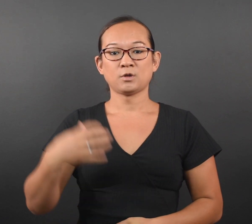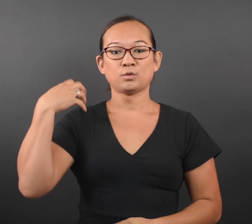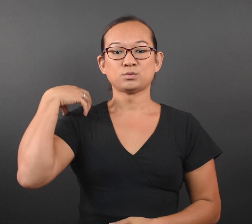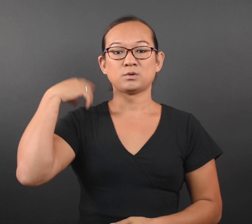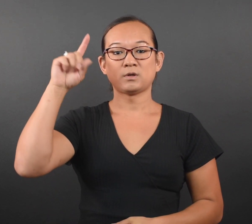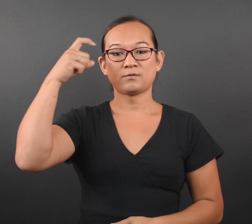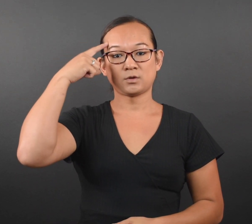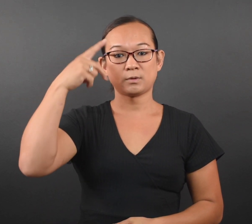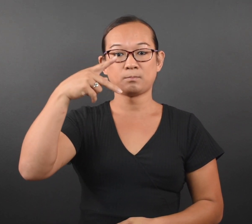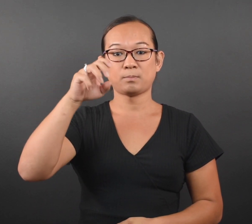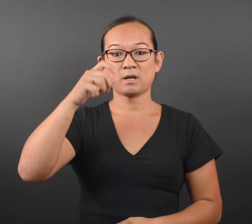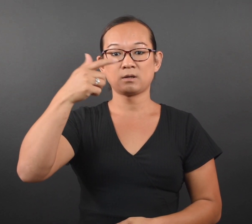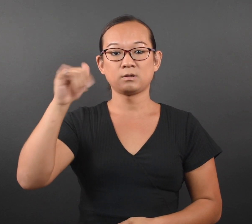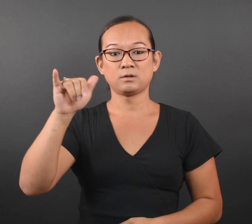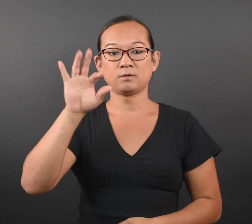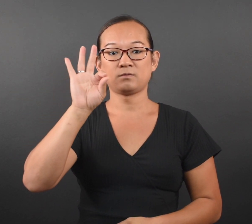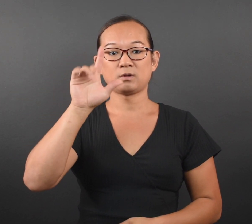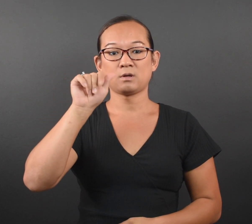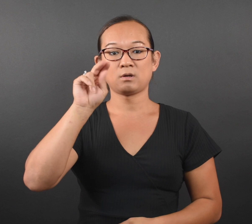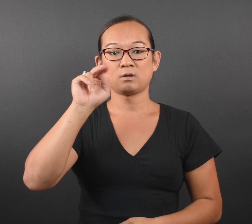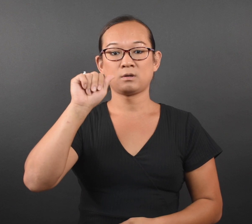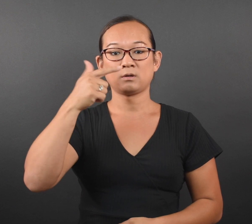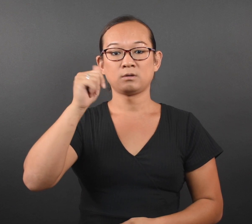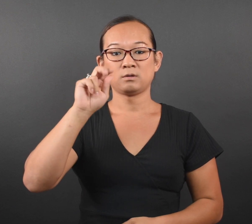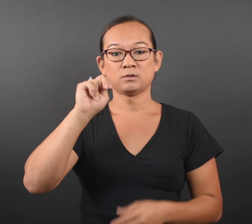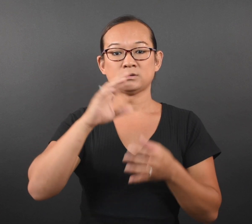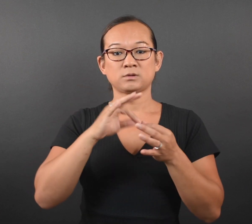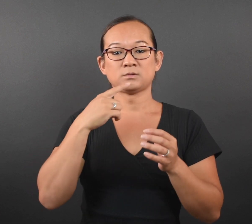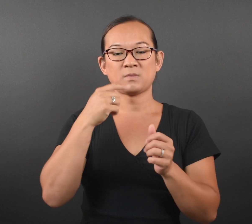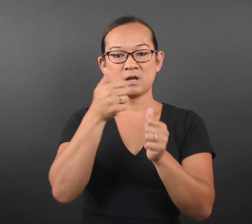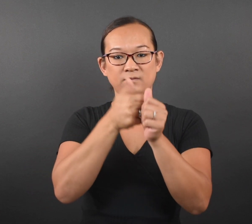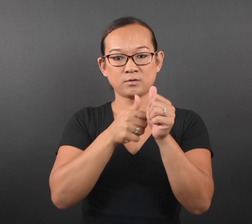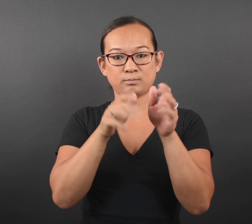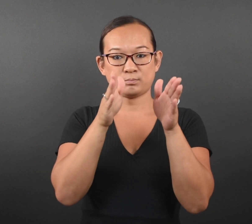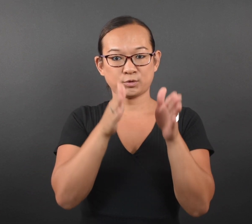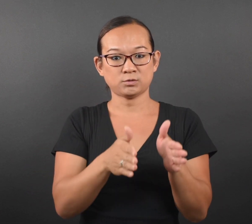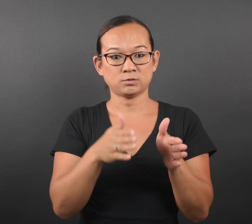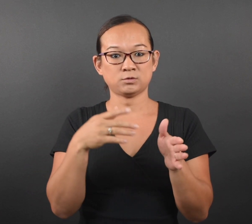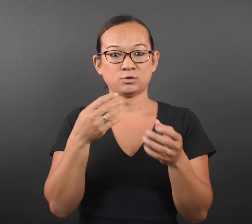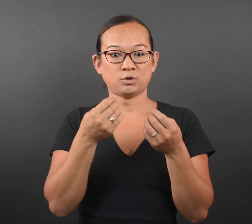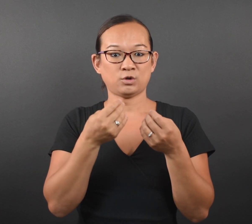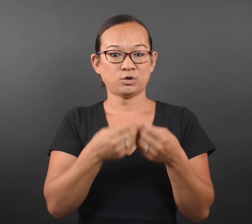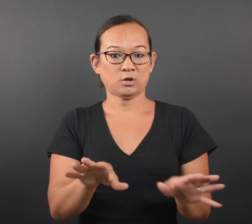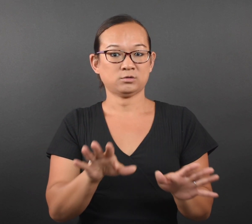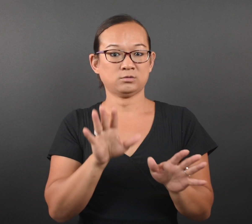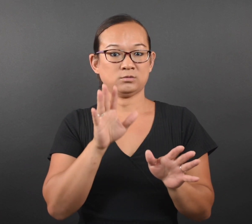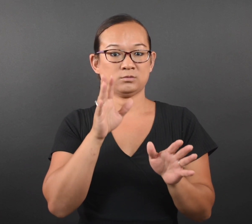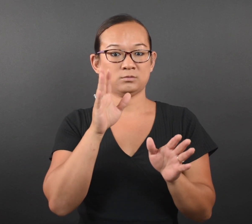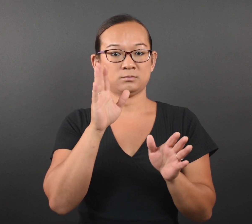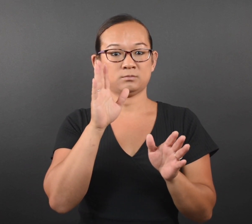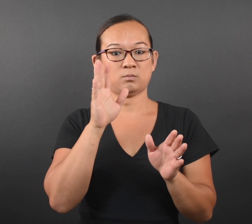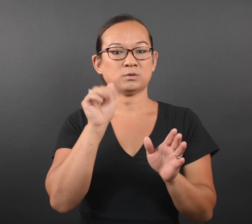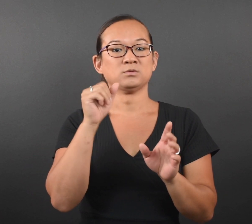“Every person lost was somebody’s somebody. The sun is rising on the pandemic, but we must